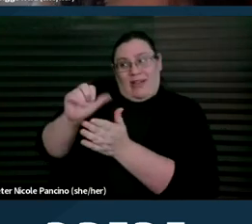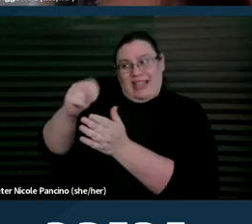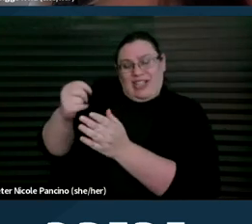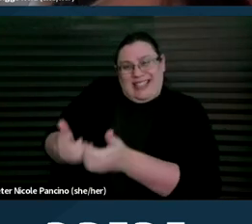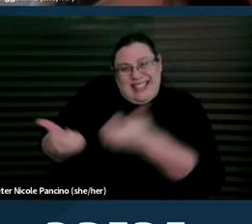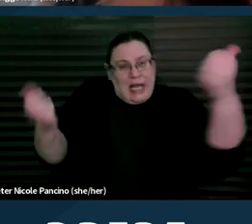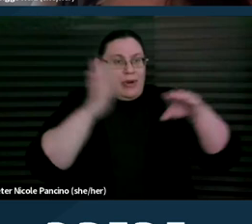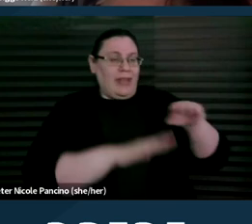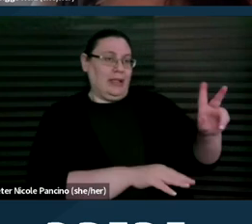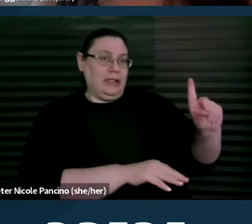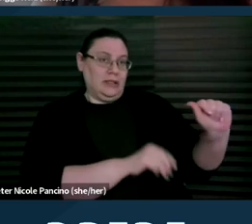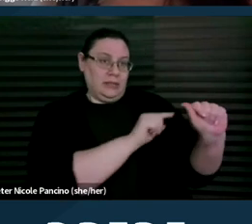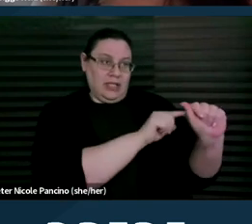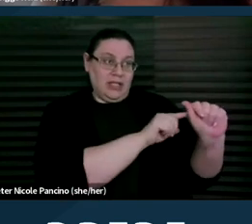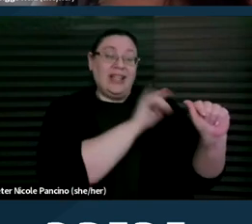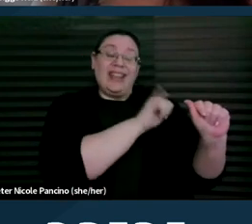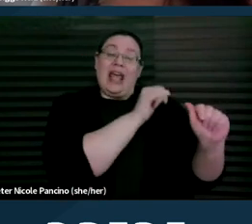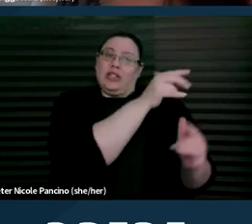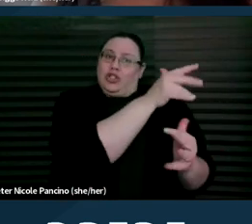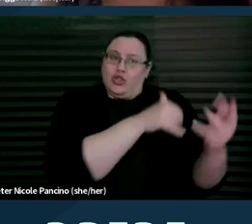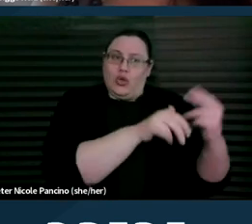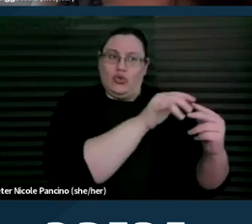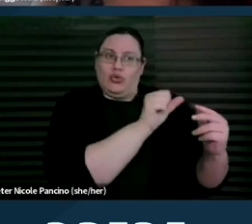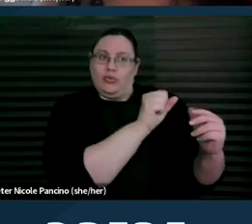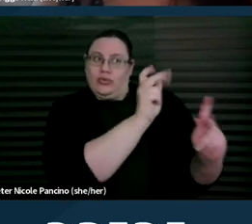which is a socially constructed disadvantage.